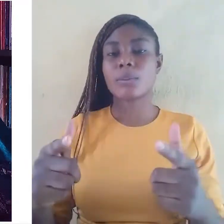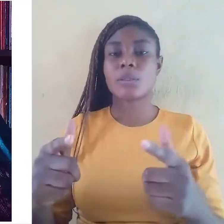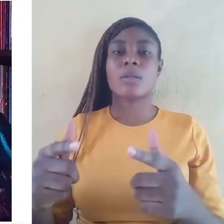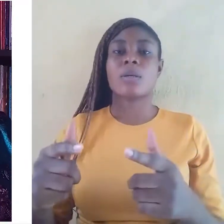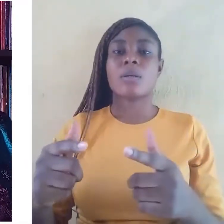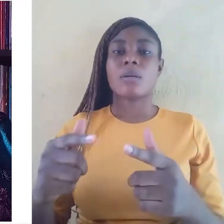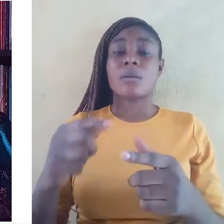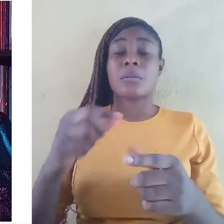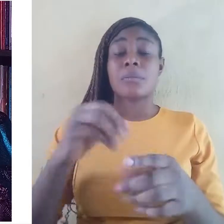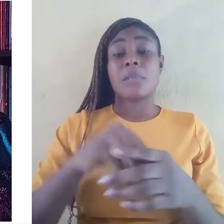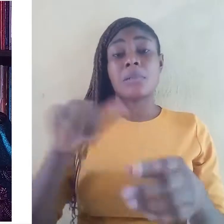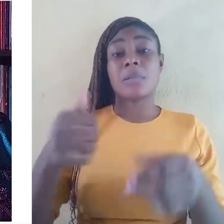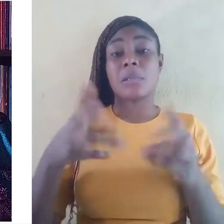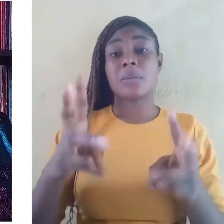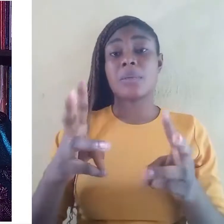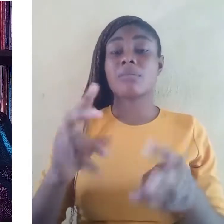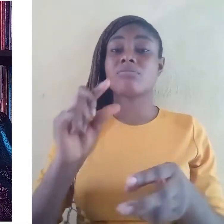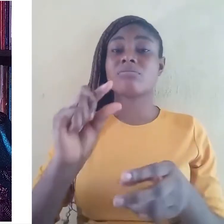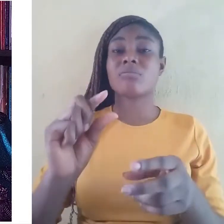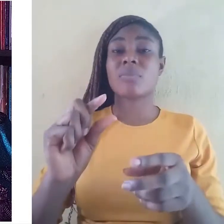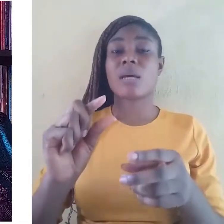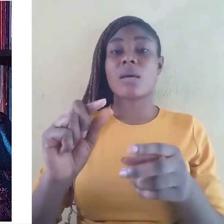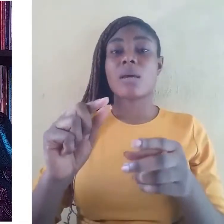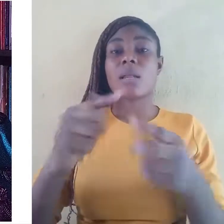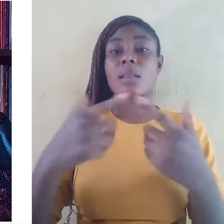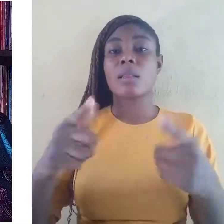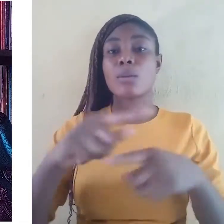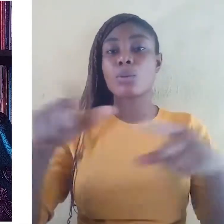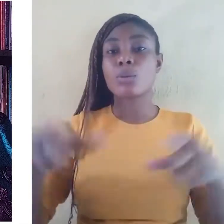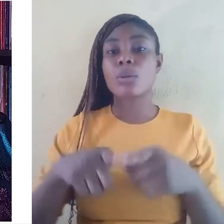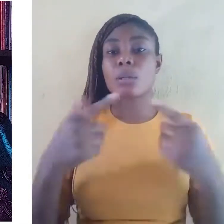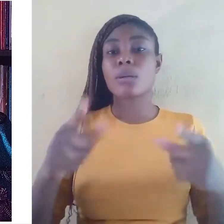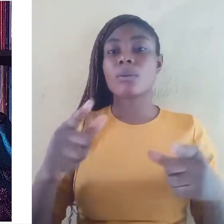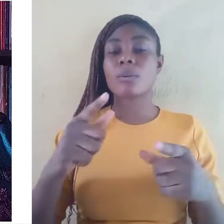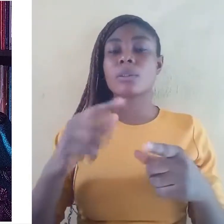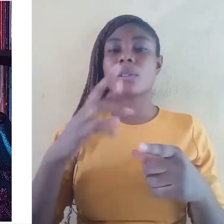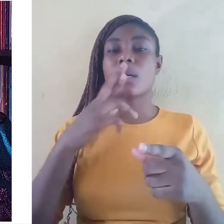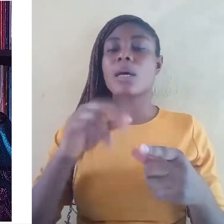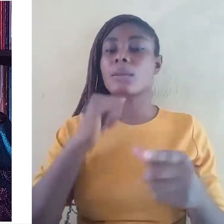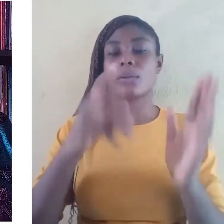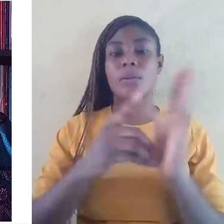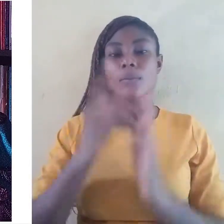Their developments are left to chance and interested community socio-cultural groups.